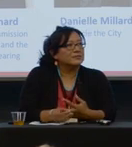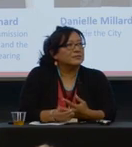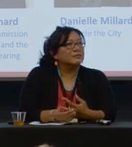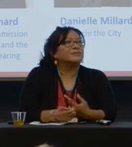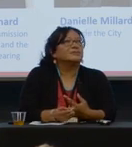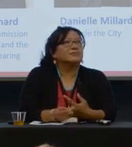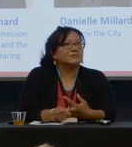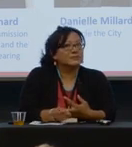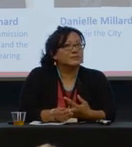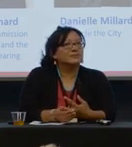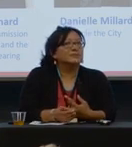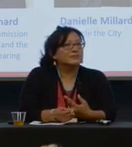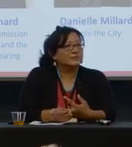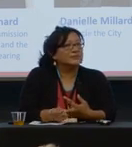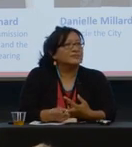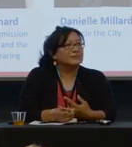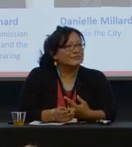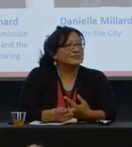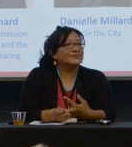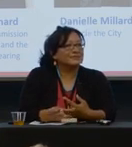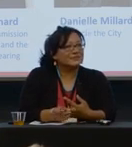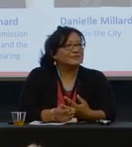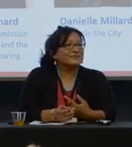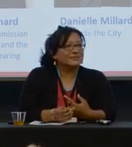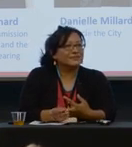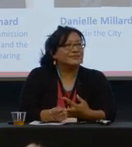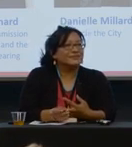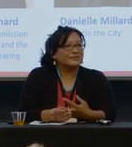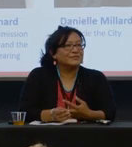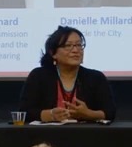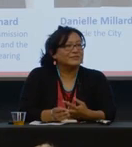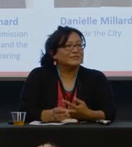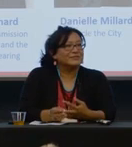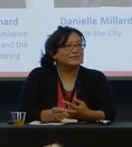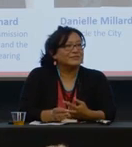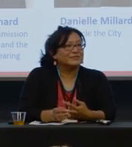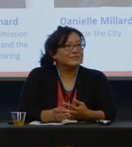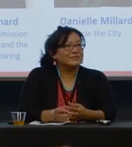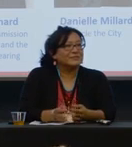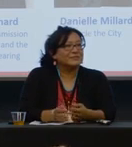that we would say they get it just right. But we have had several hospitals